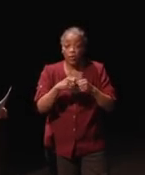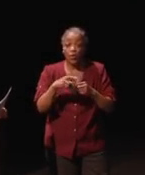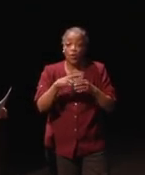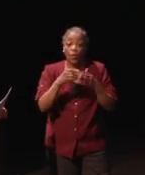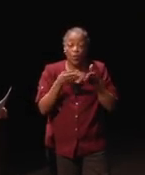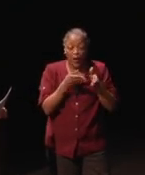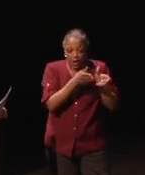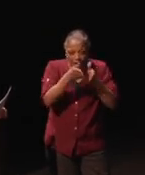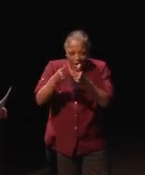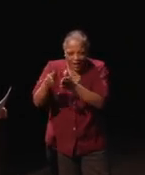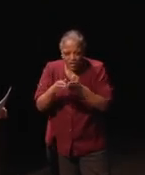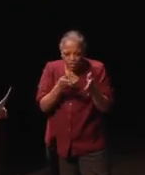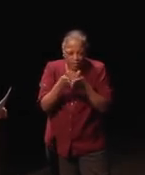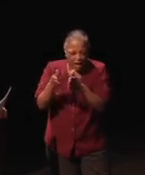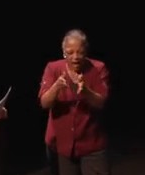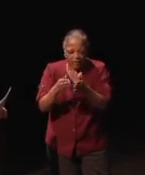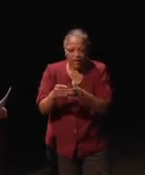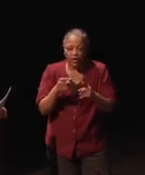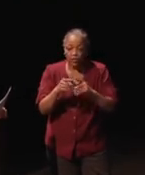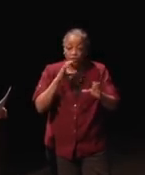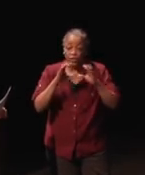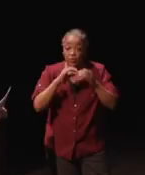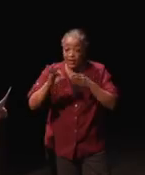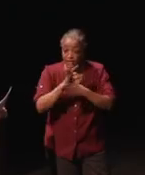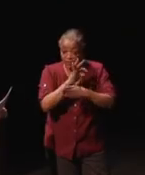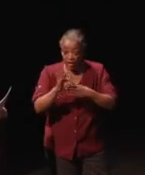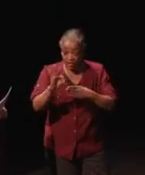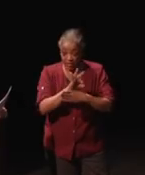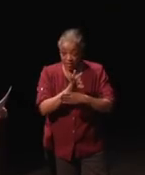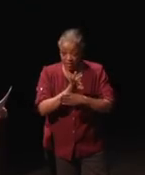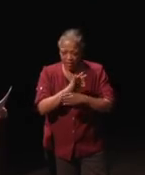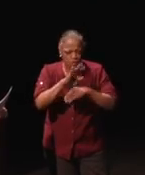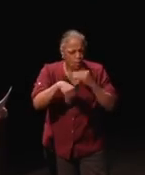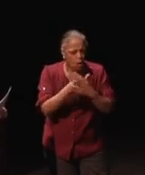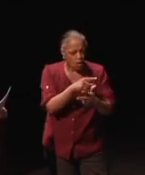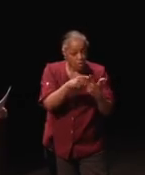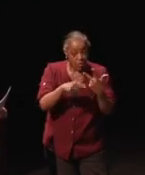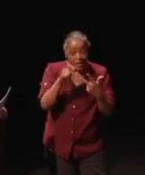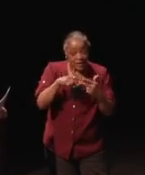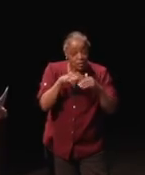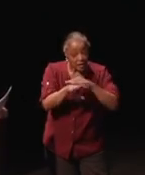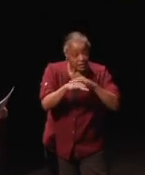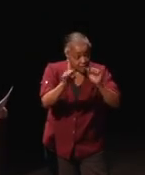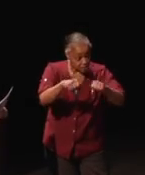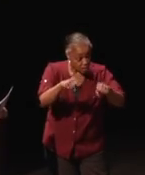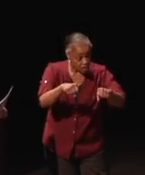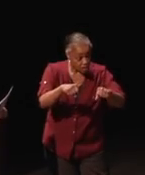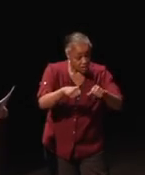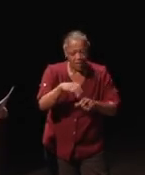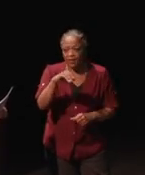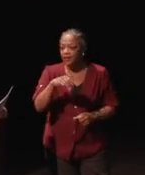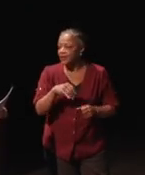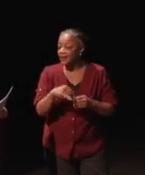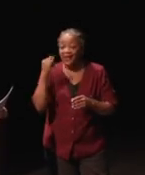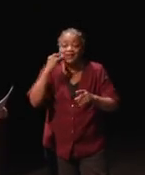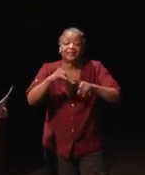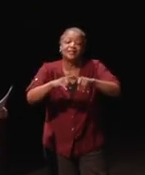the menus of a game to the communications functionality, do all three need to be accessible? The answer is it depends.